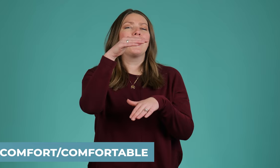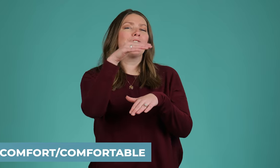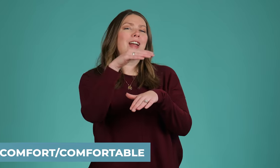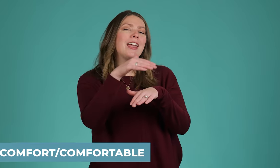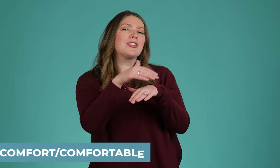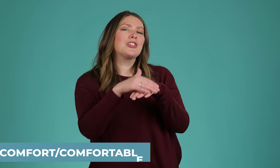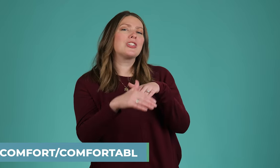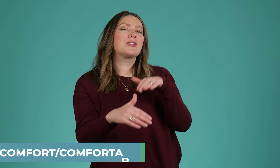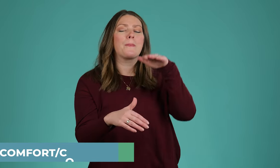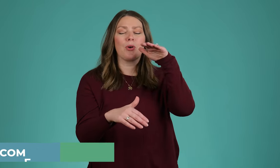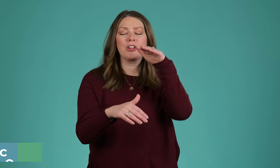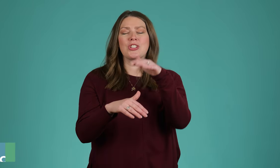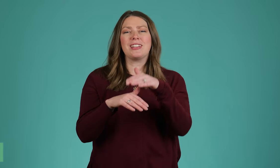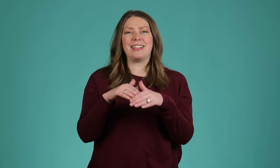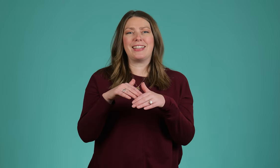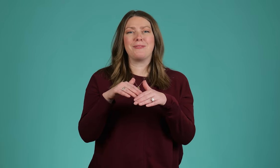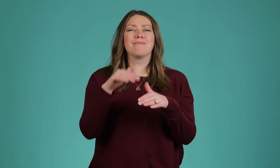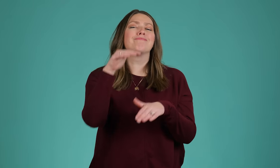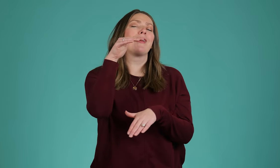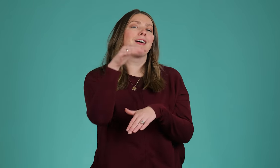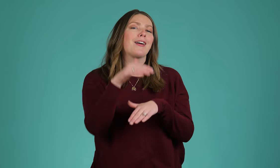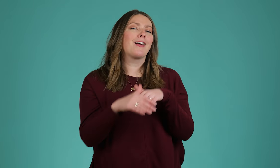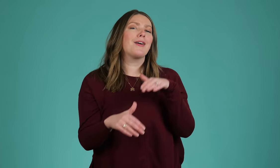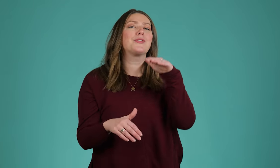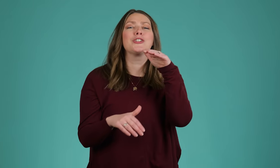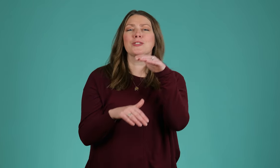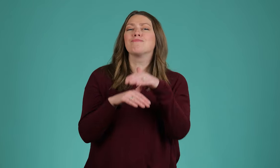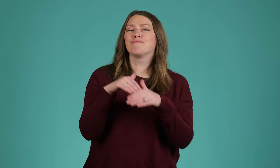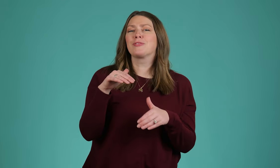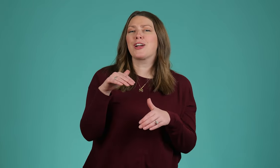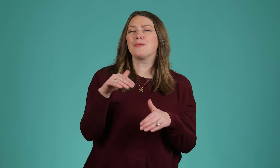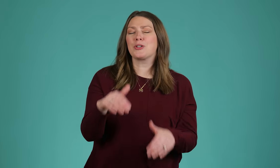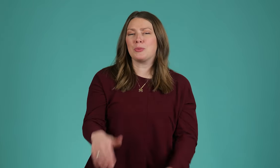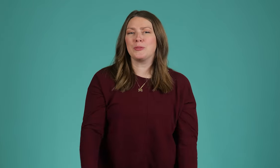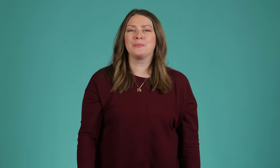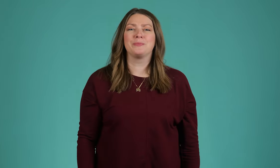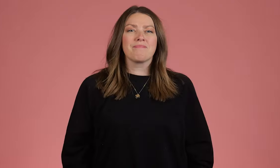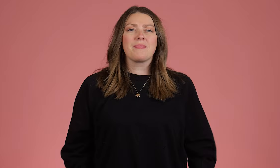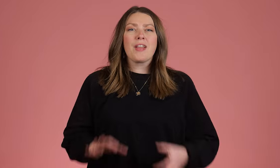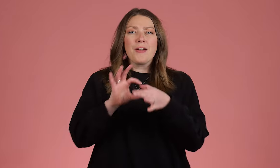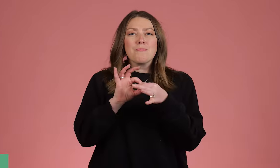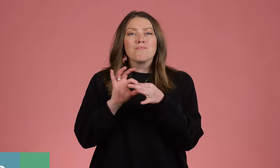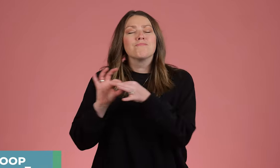Your hands just brush slightly comfort, comfortable.